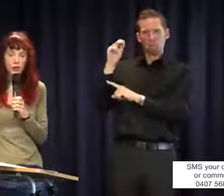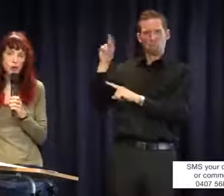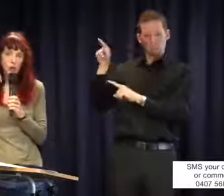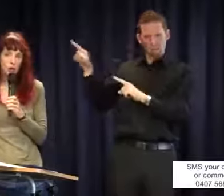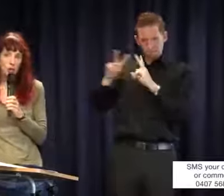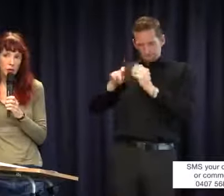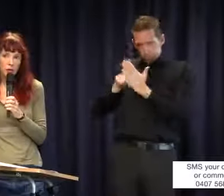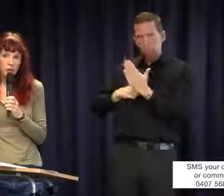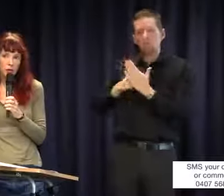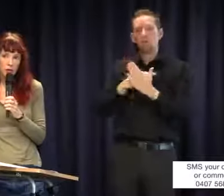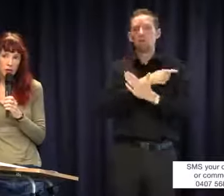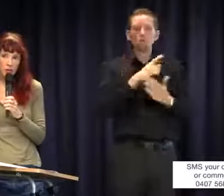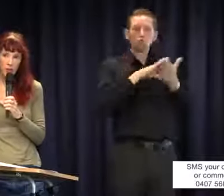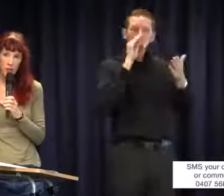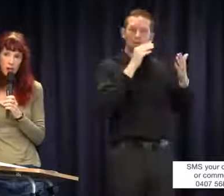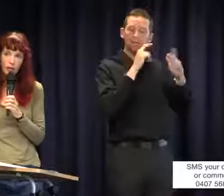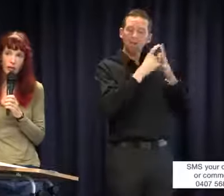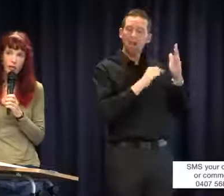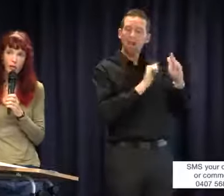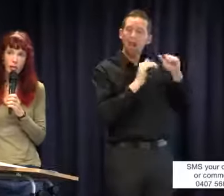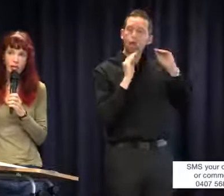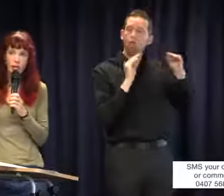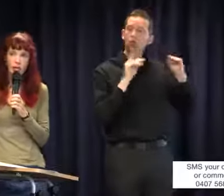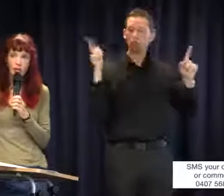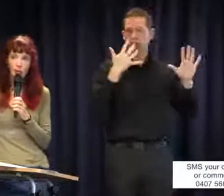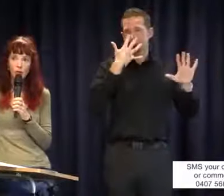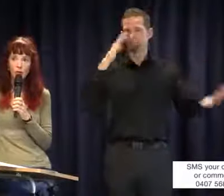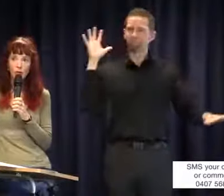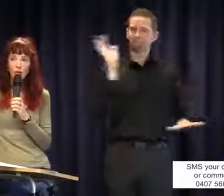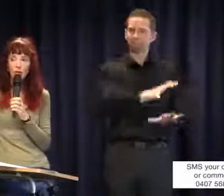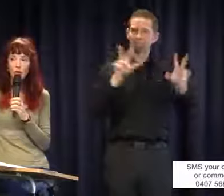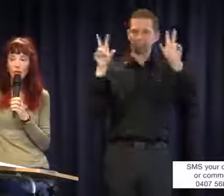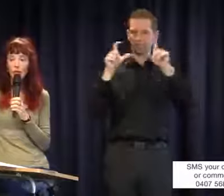education for students with disabilities is a disgrace, if I may summarise. You have the